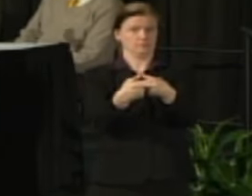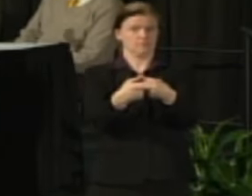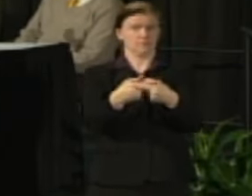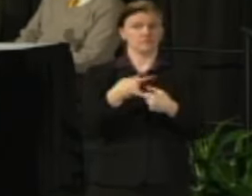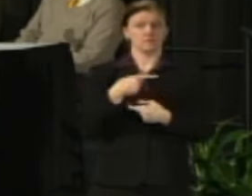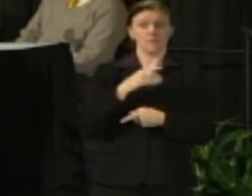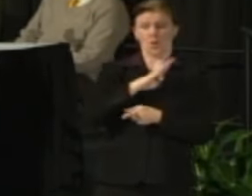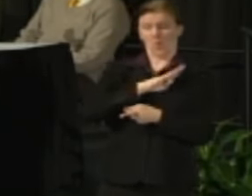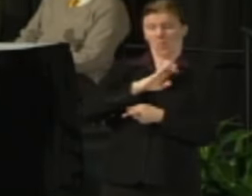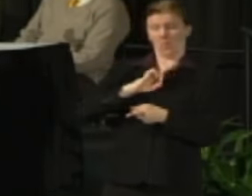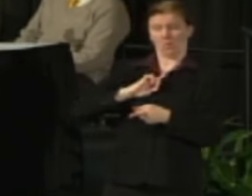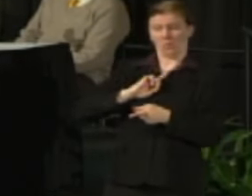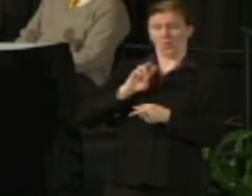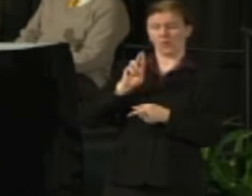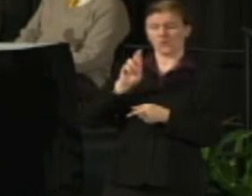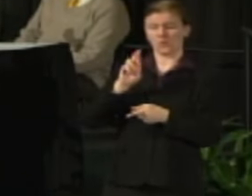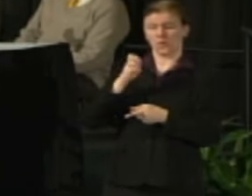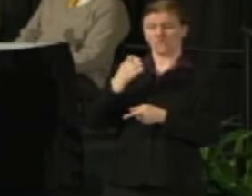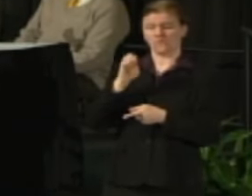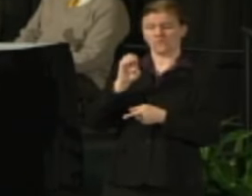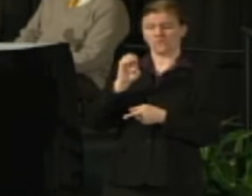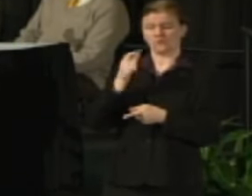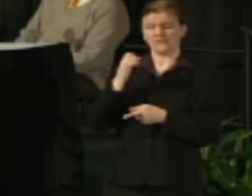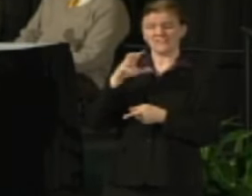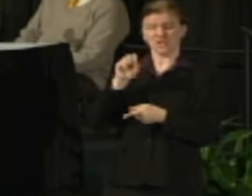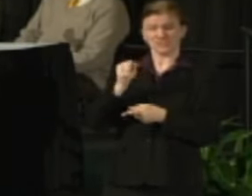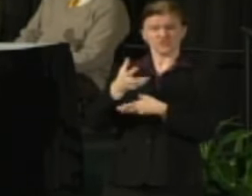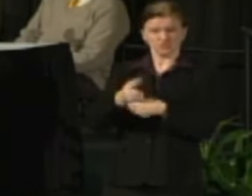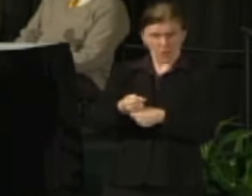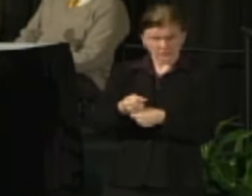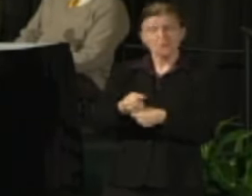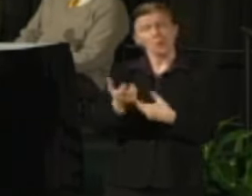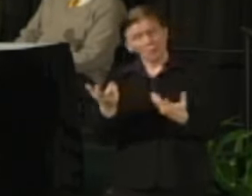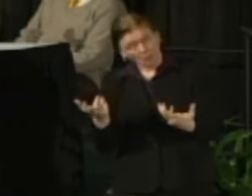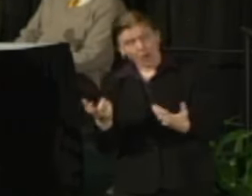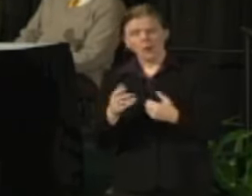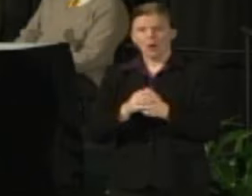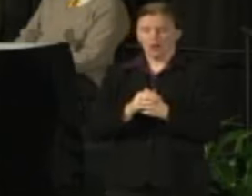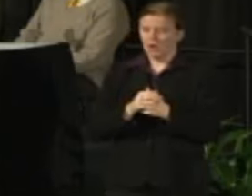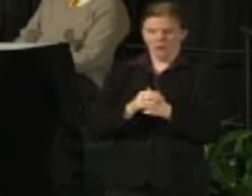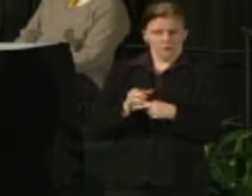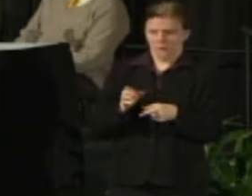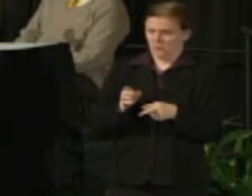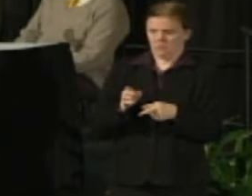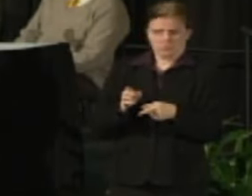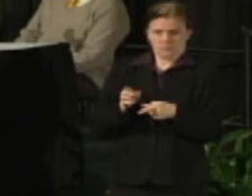of my own personal opinion what I've seen is that the Regents are operating in a way